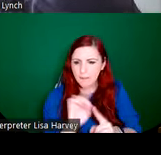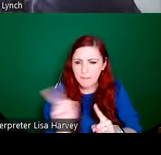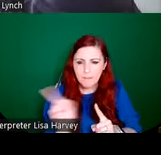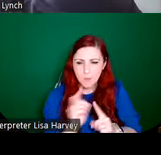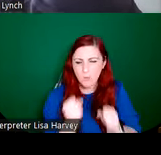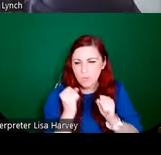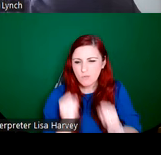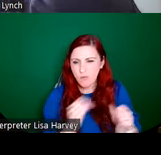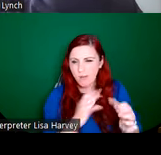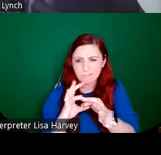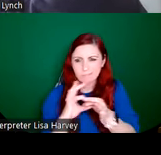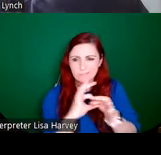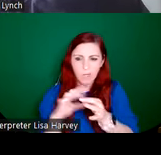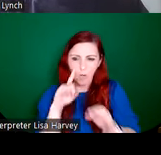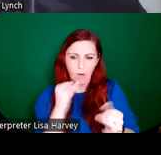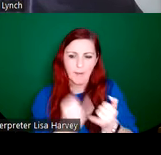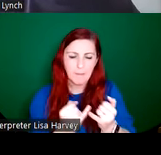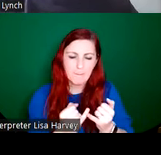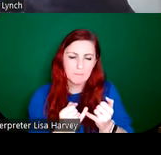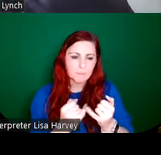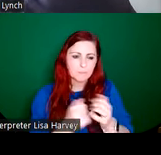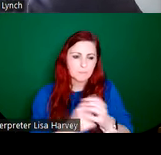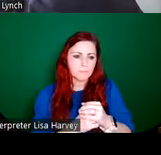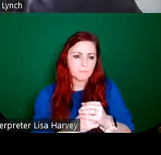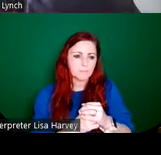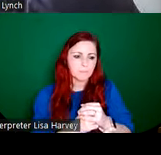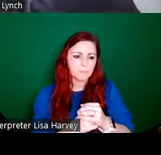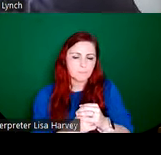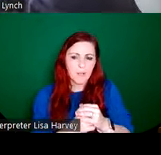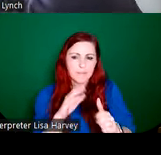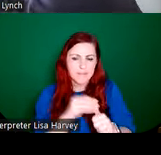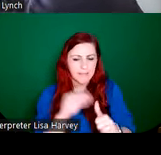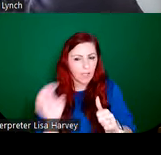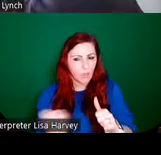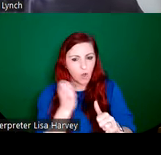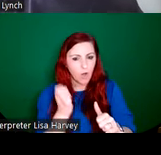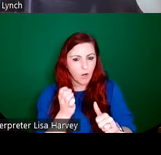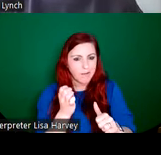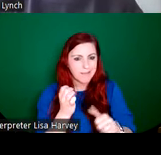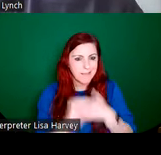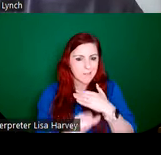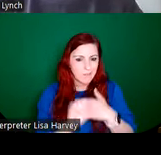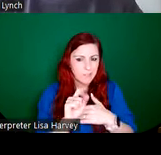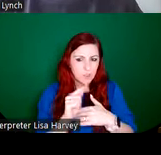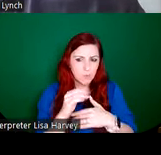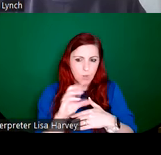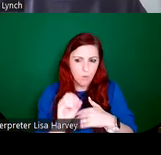consultation going on there. Particularly in the early days of the studio. So A